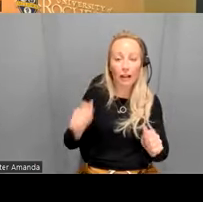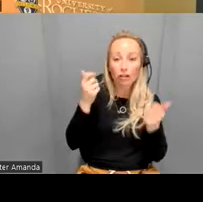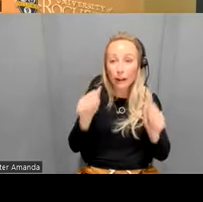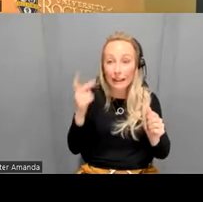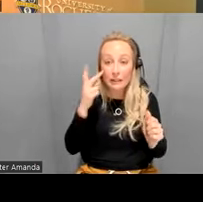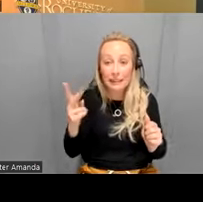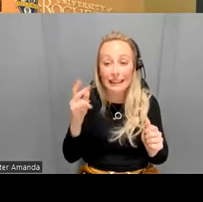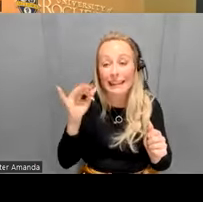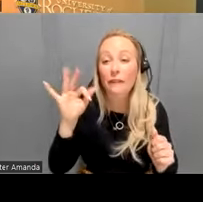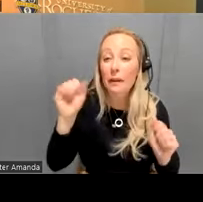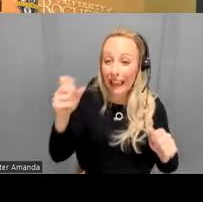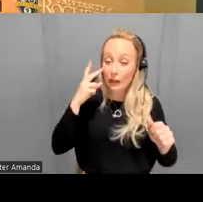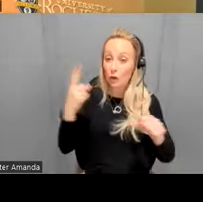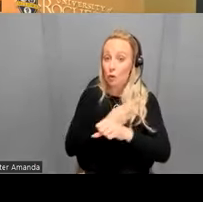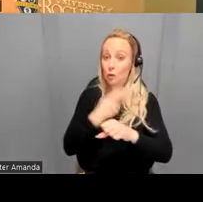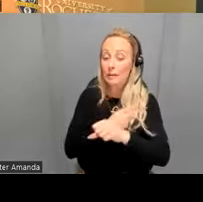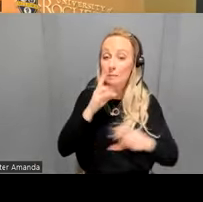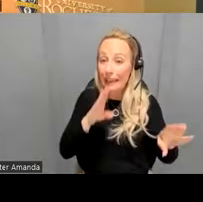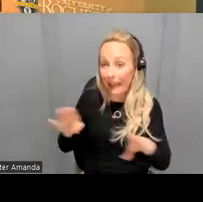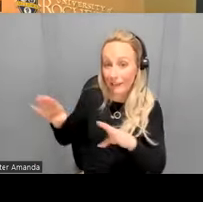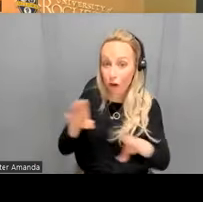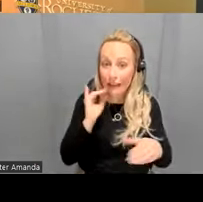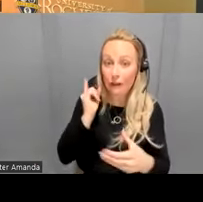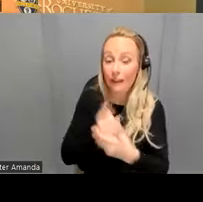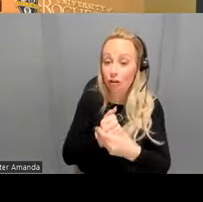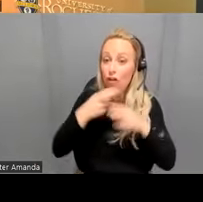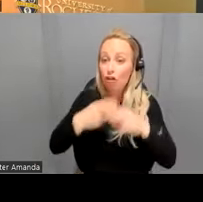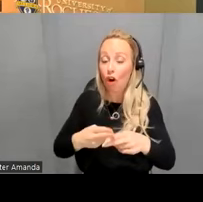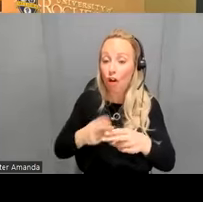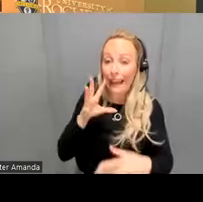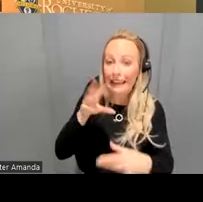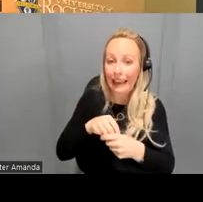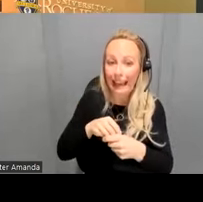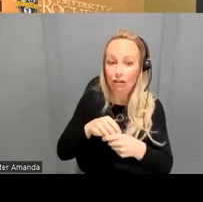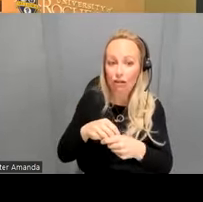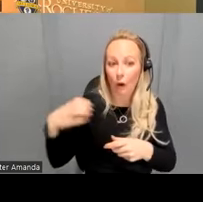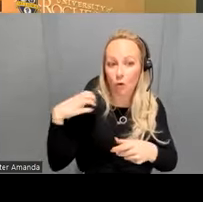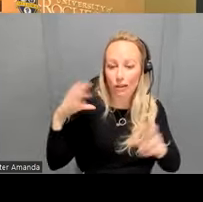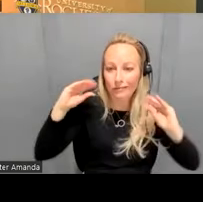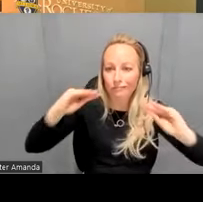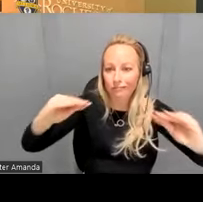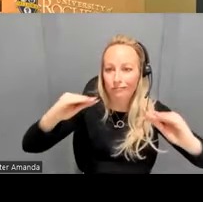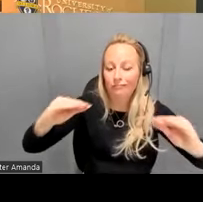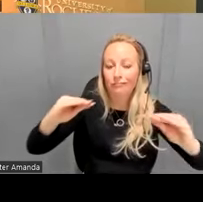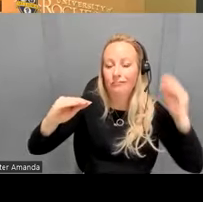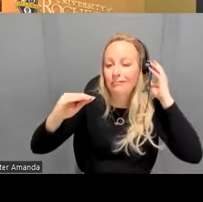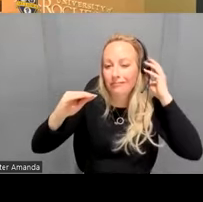a a behavioral intervention uh called engage coaching to increase uh engagement in culturally